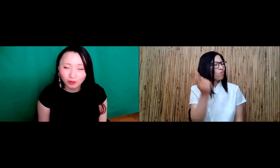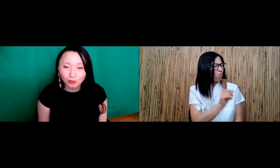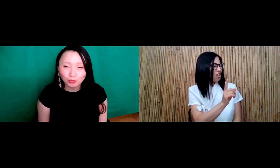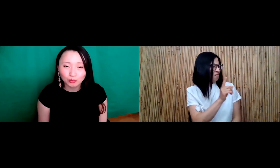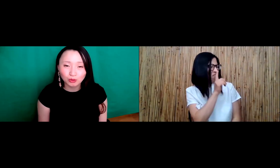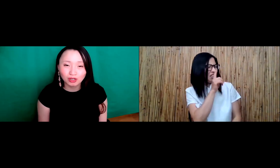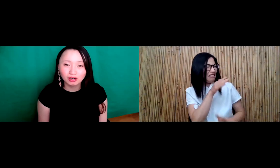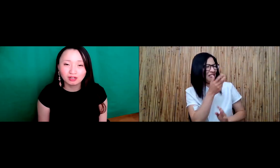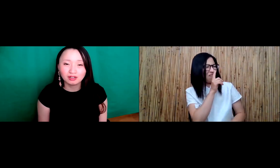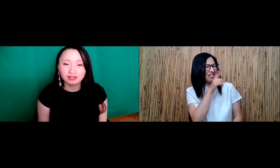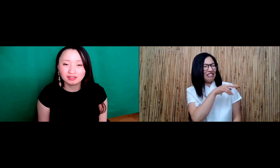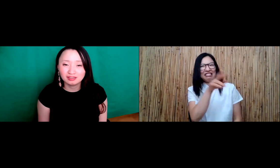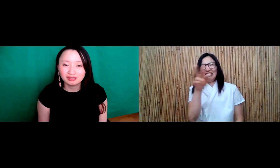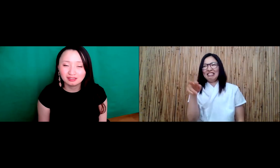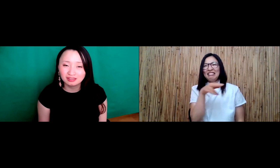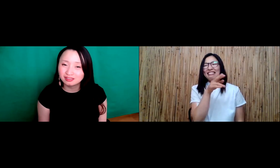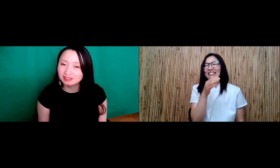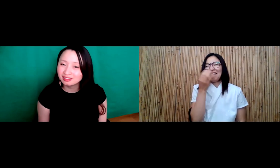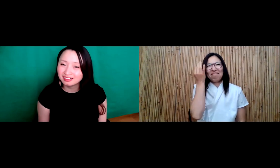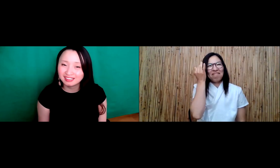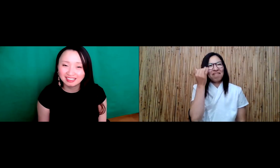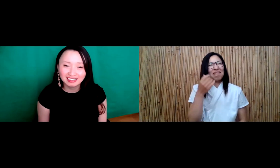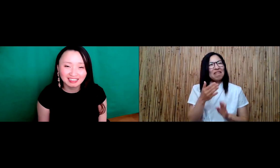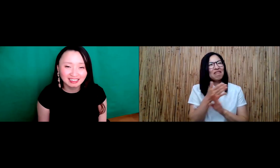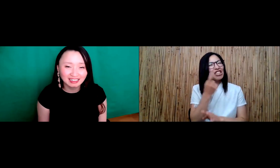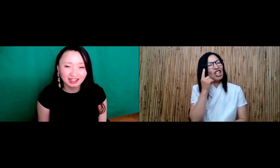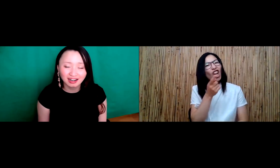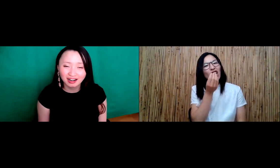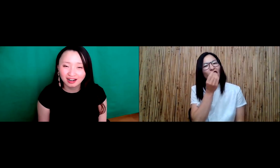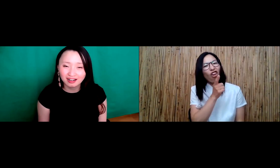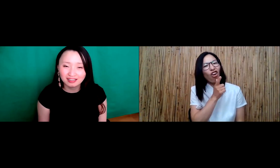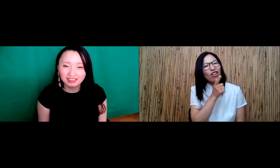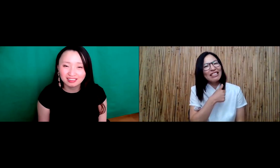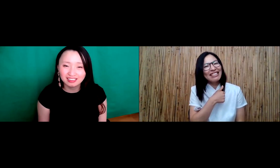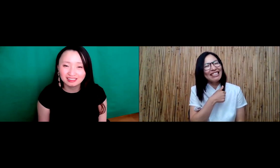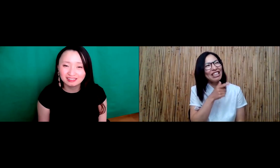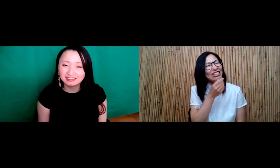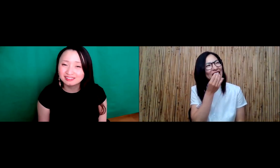I'm like, Huh, huh, I'm not sure about the dead rat worse.